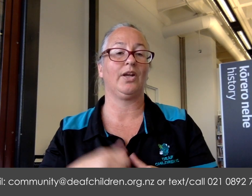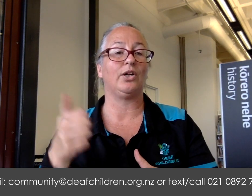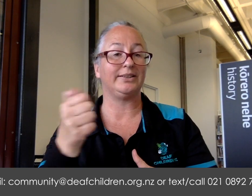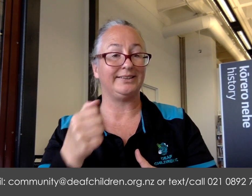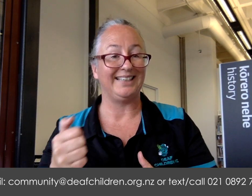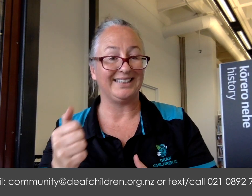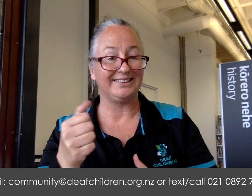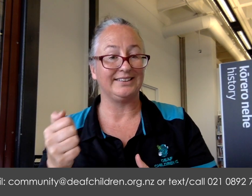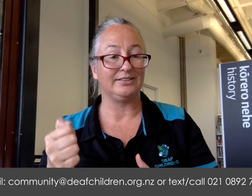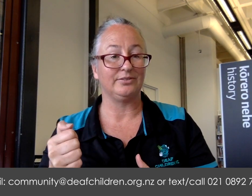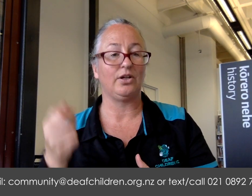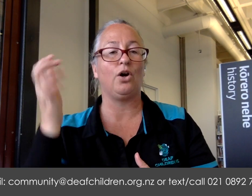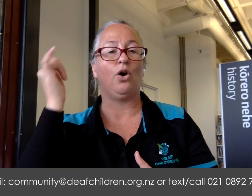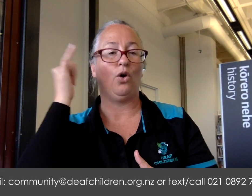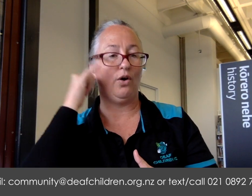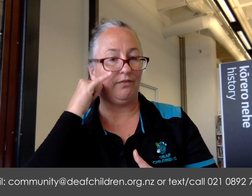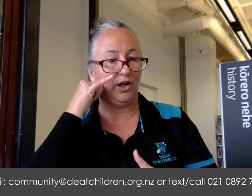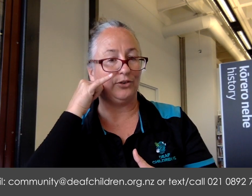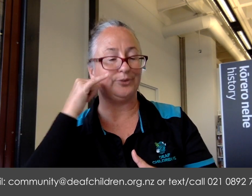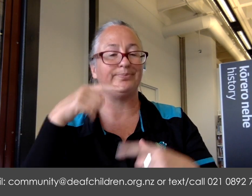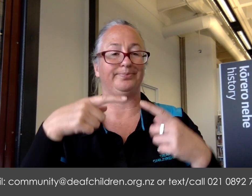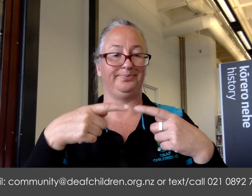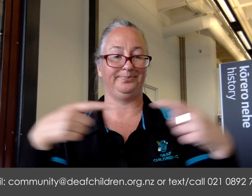or text, or call.